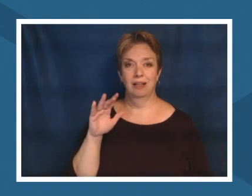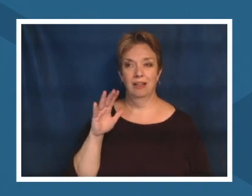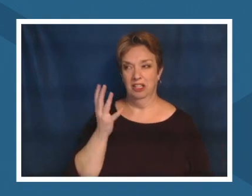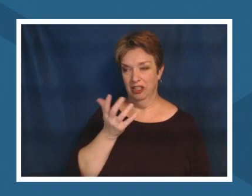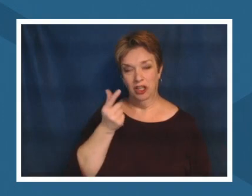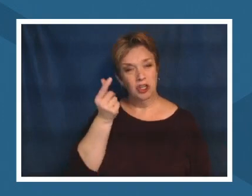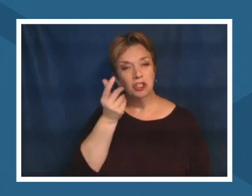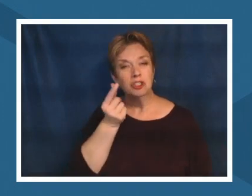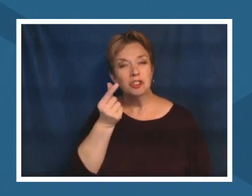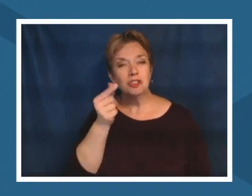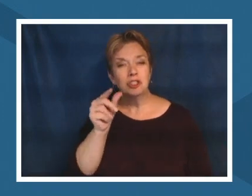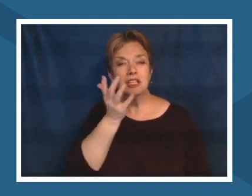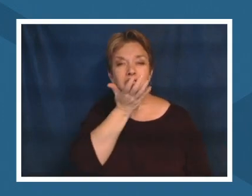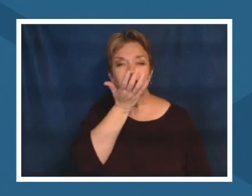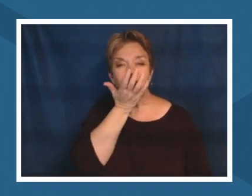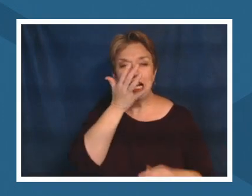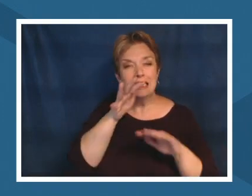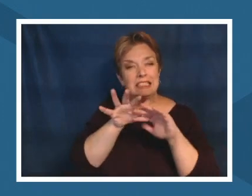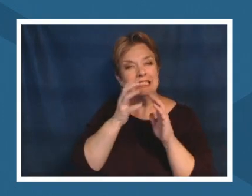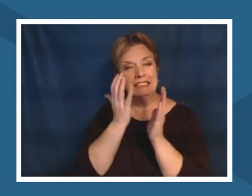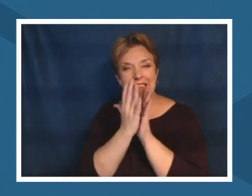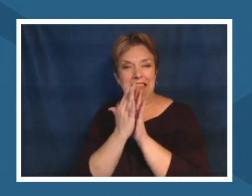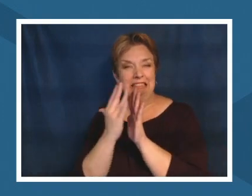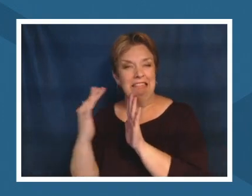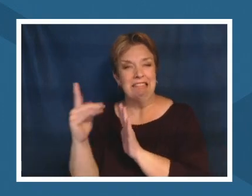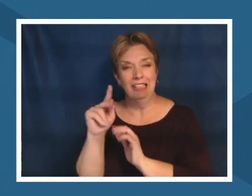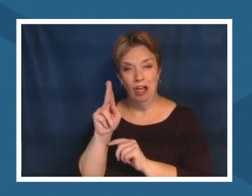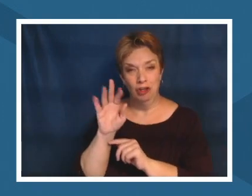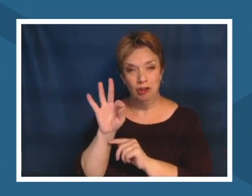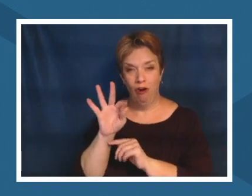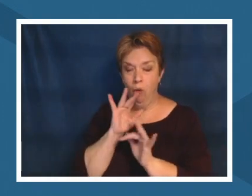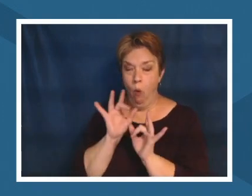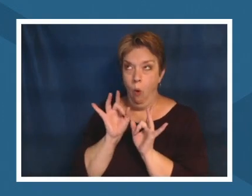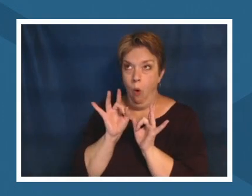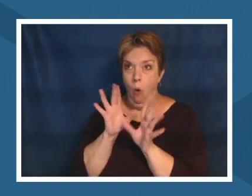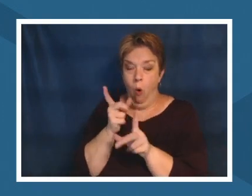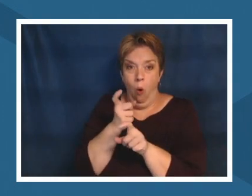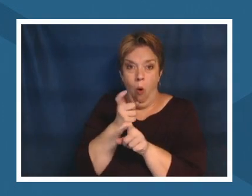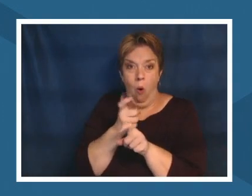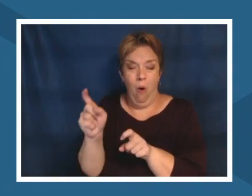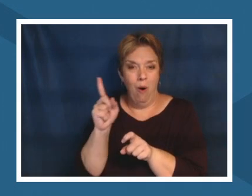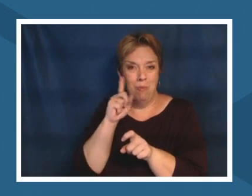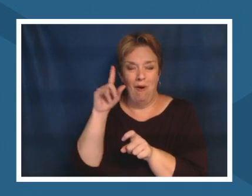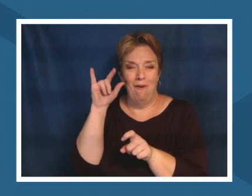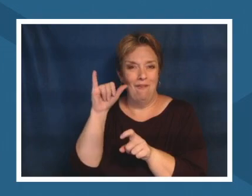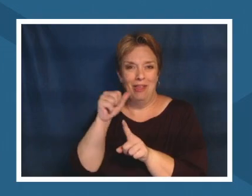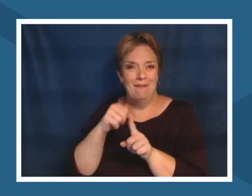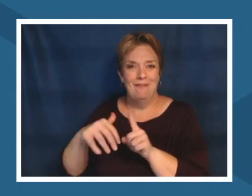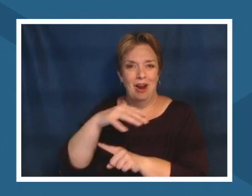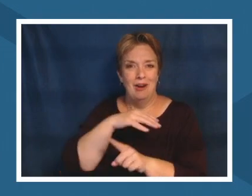he uses an obscene amount of drinking